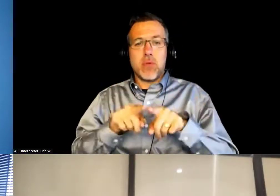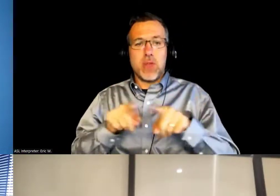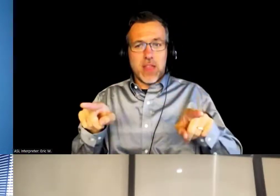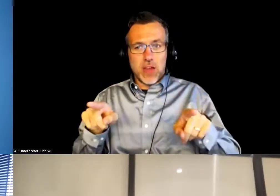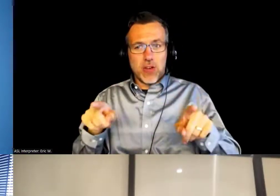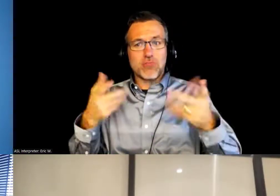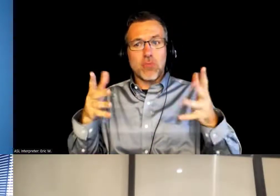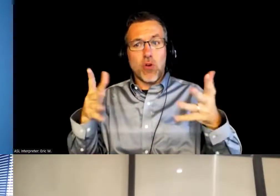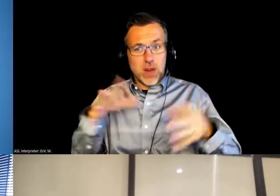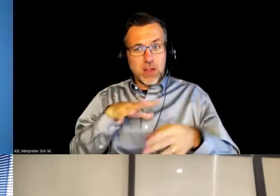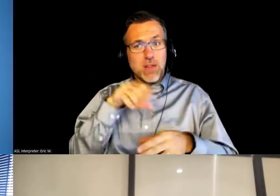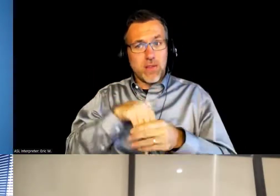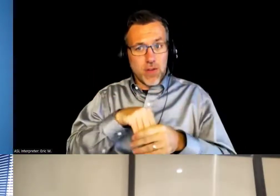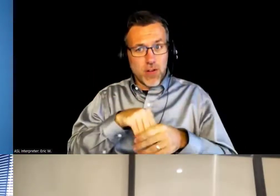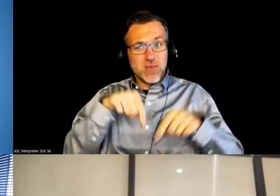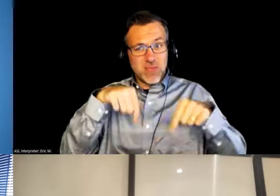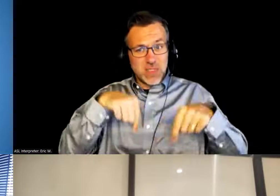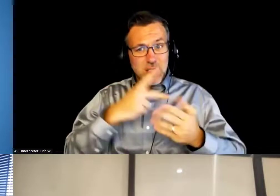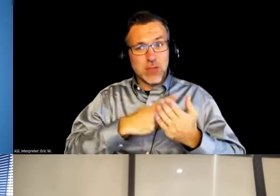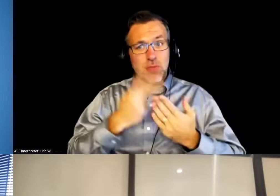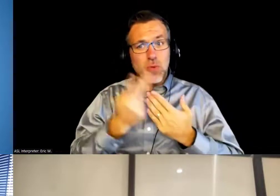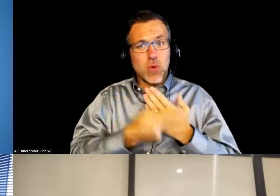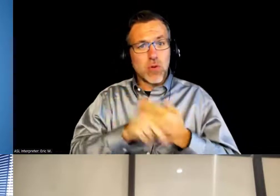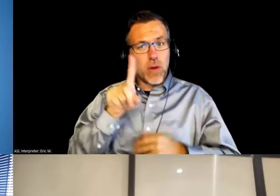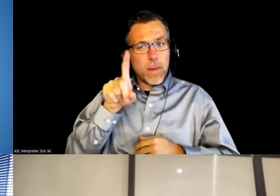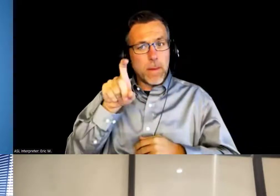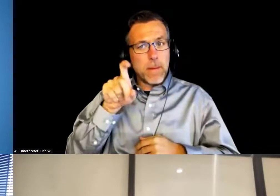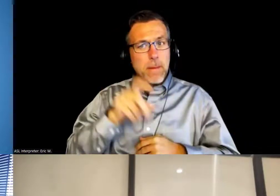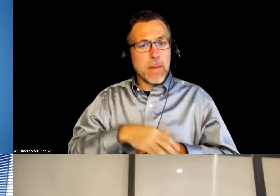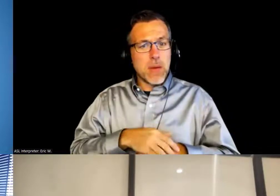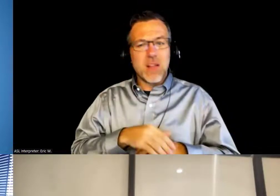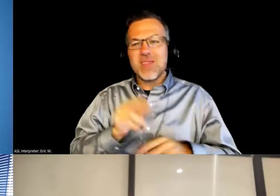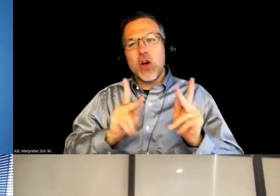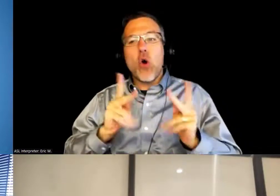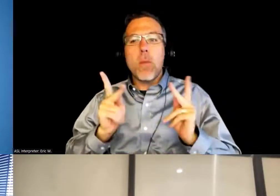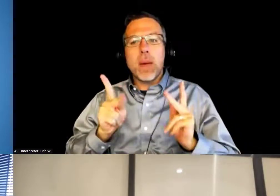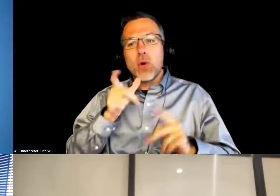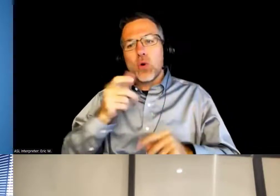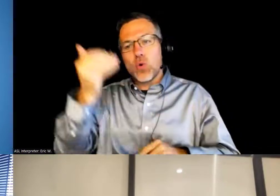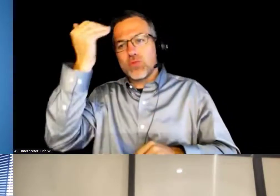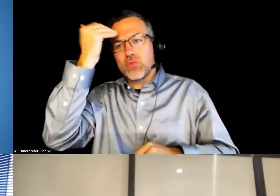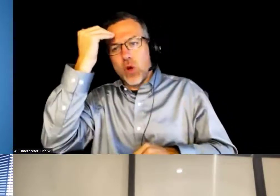and who are familiar with the LRP investment program?